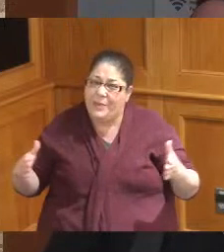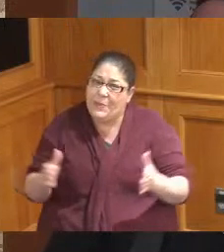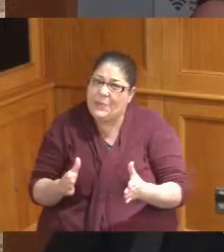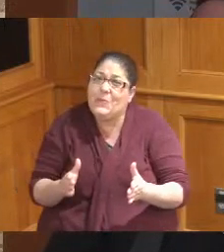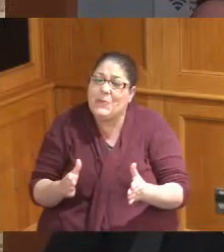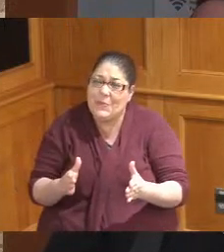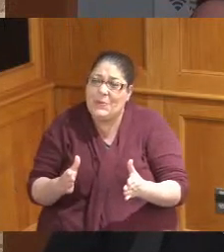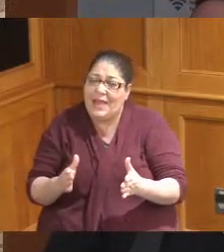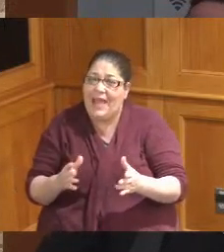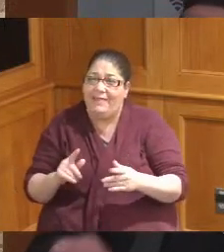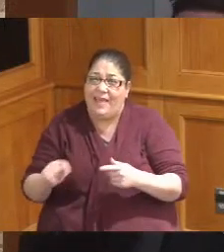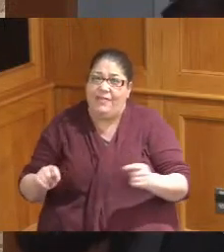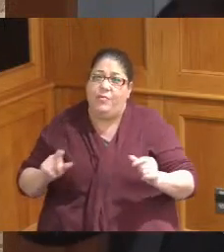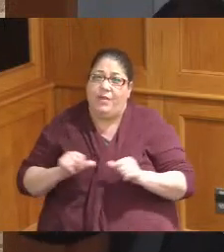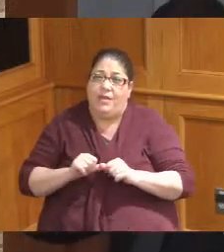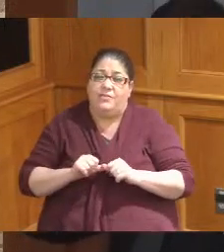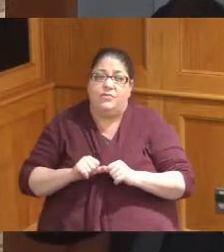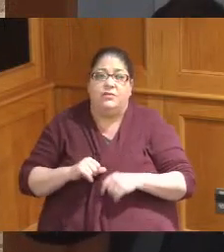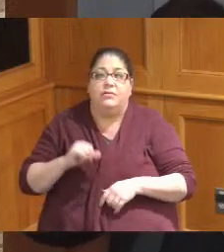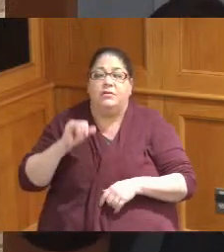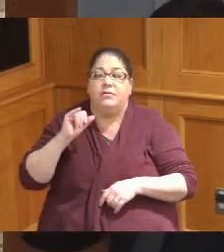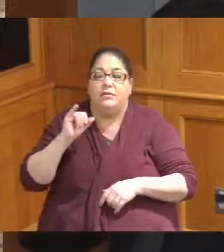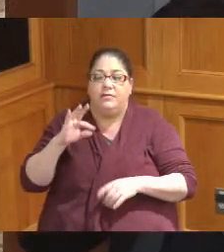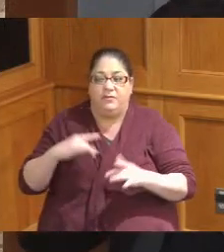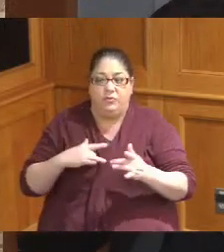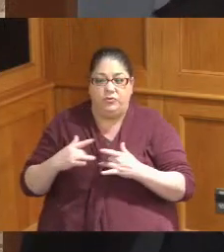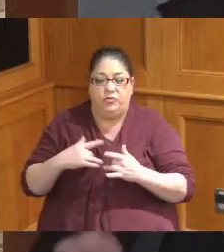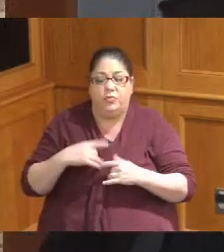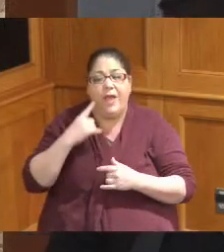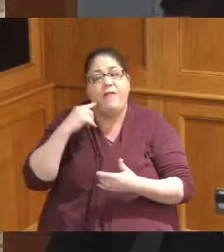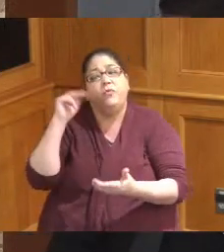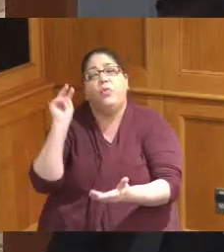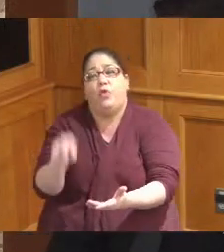that particular location that would be one of the things that we would have to look at in order to